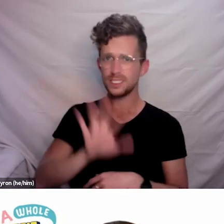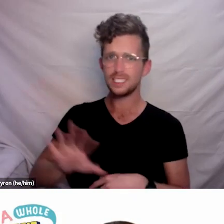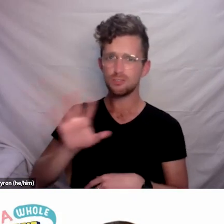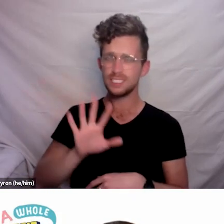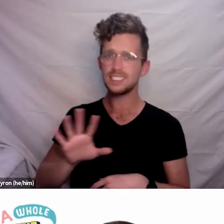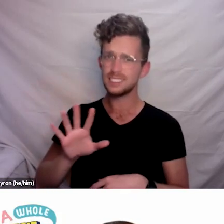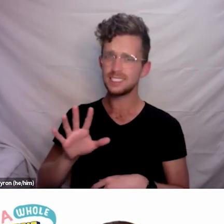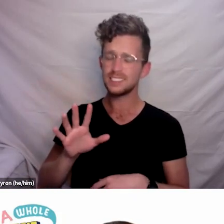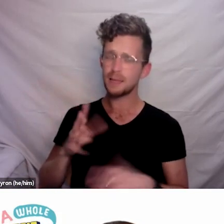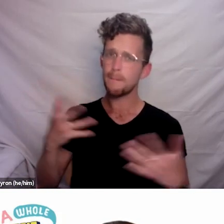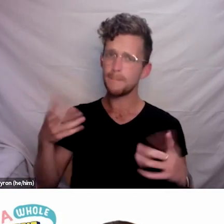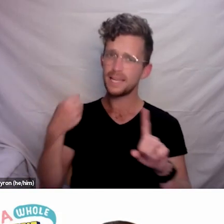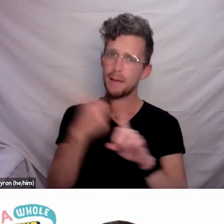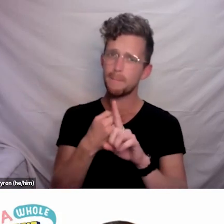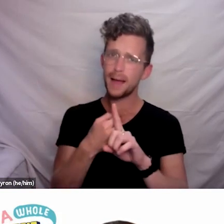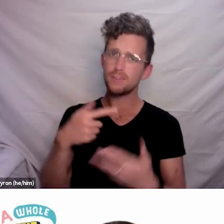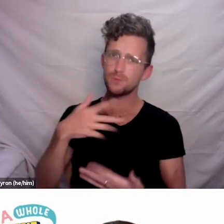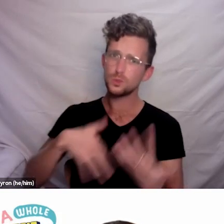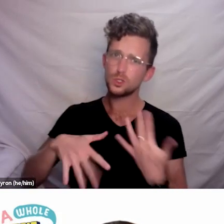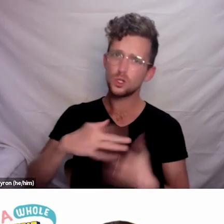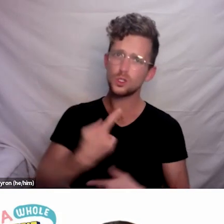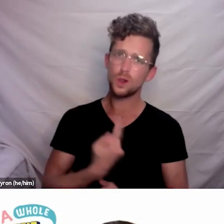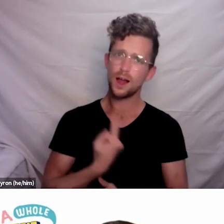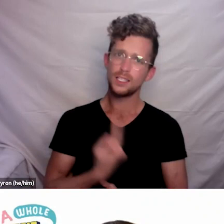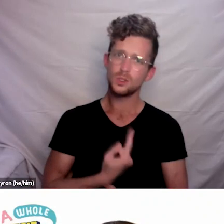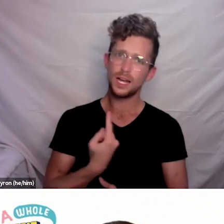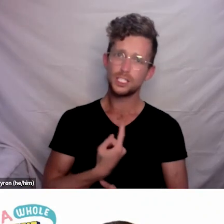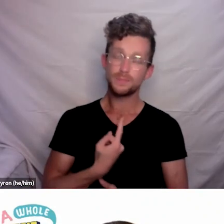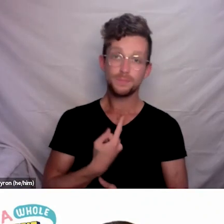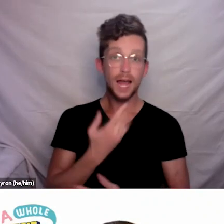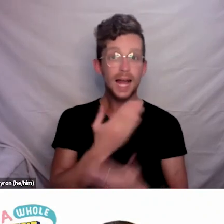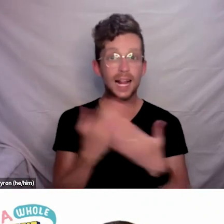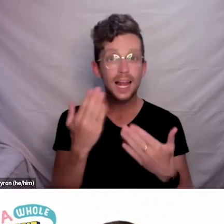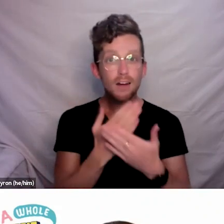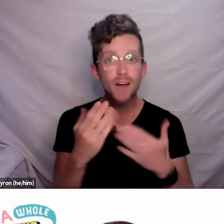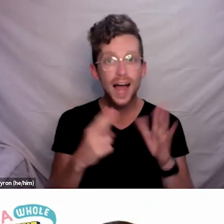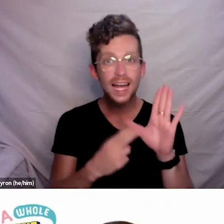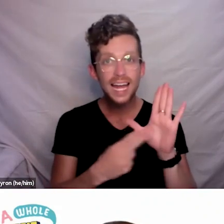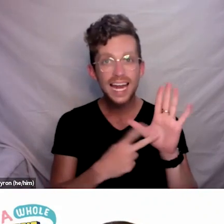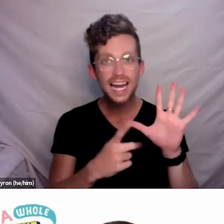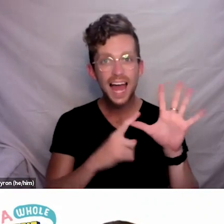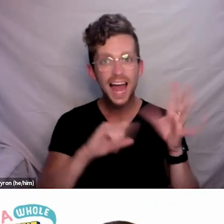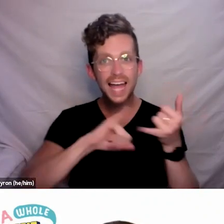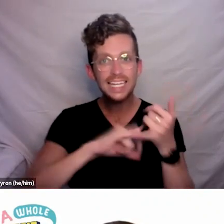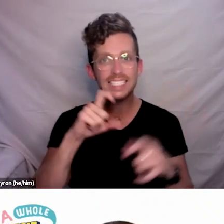And can I just clarify that NASC stands for Needs Assessment and Service Coordination.